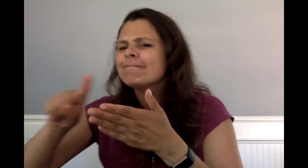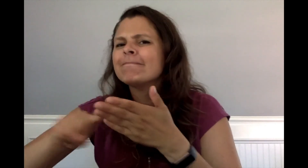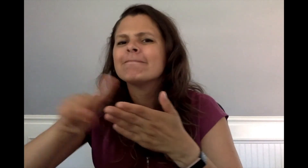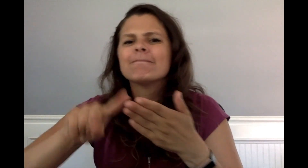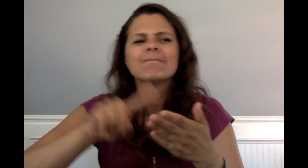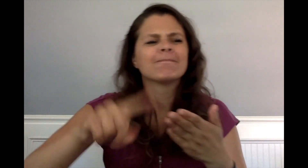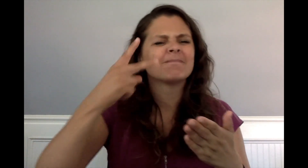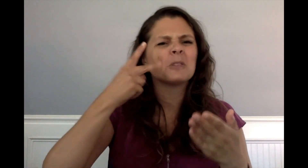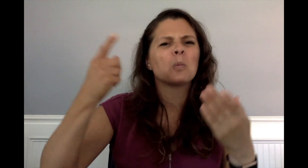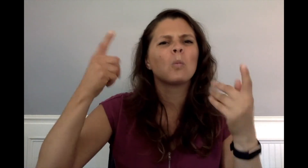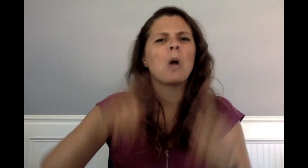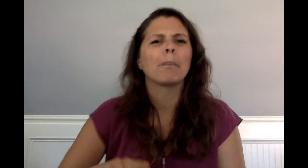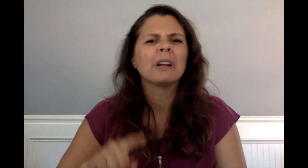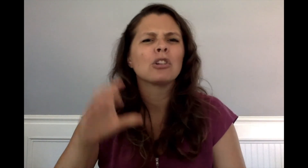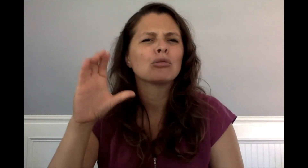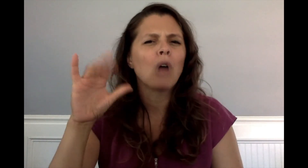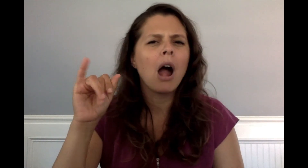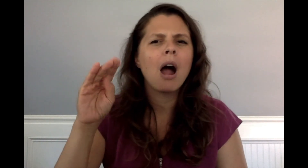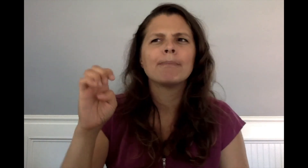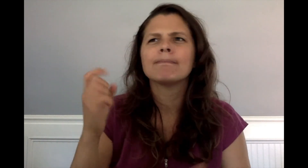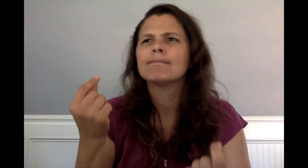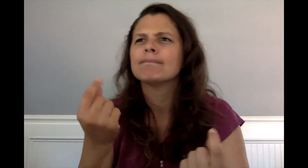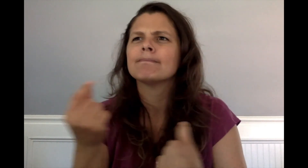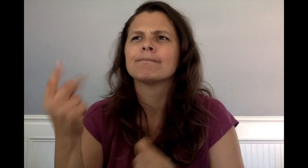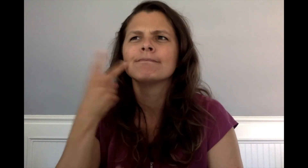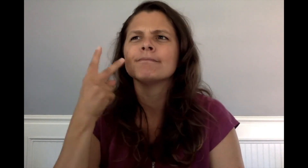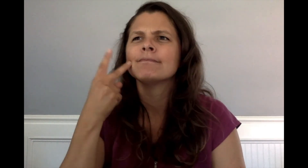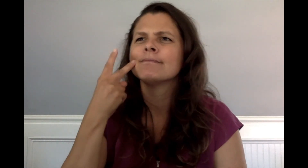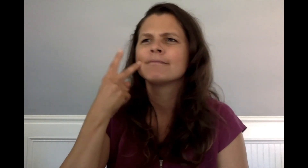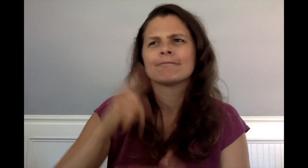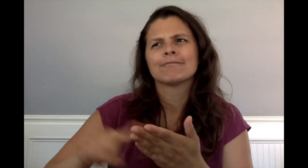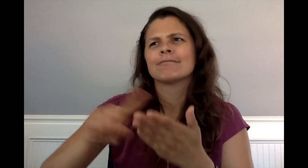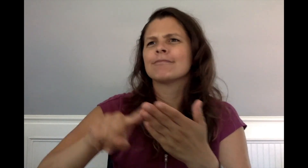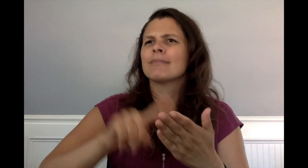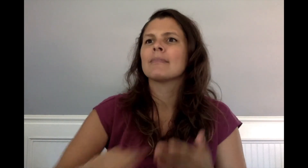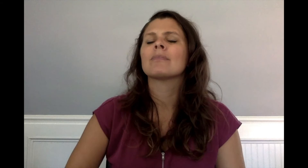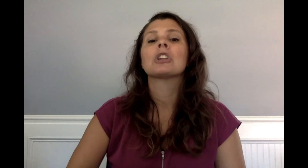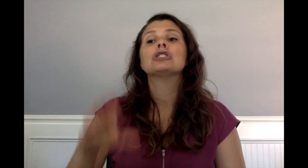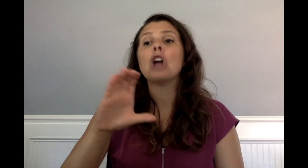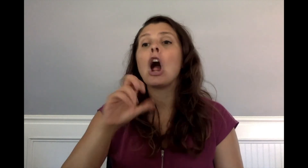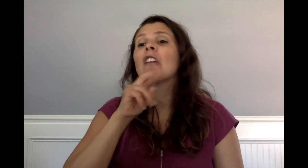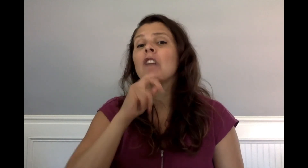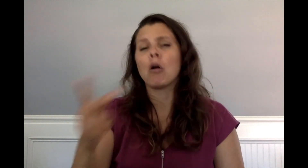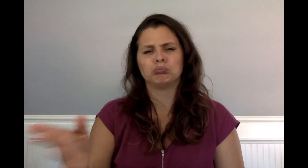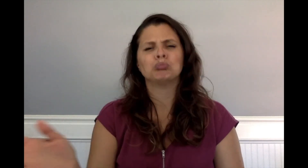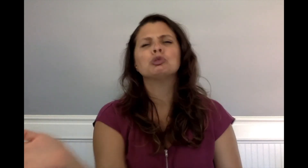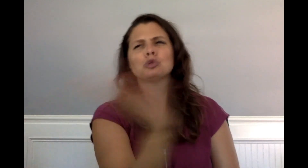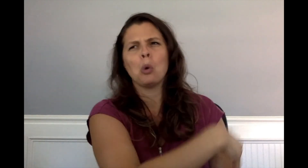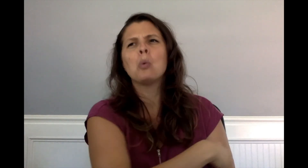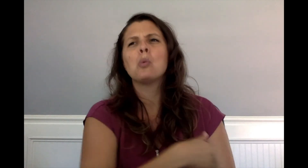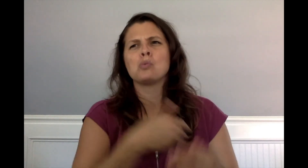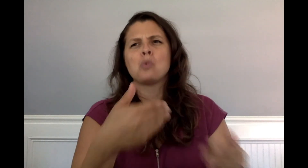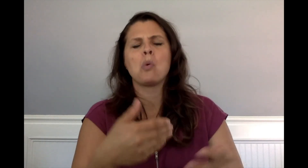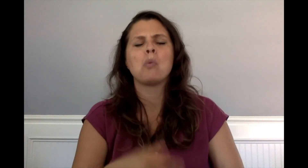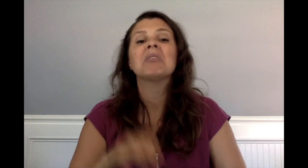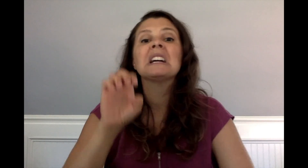"if a crime has been committed," Chief Paley said. "Charlie and Frog, you two go.